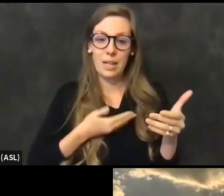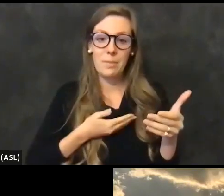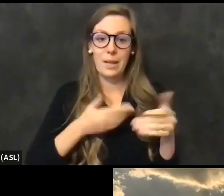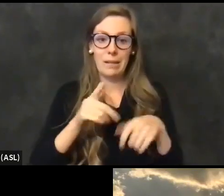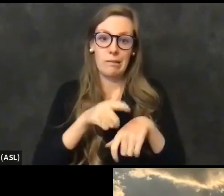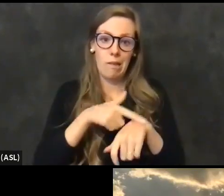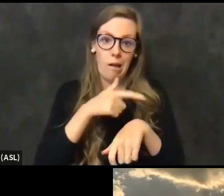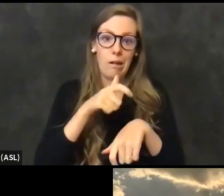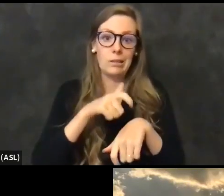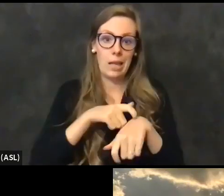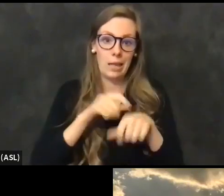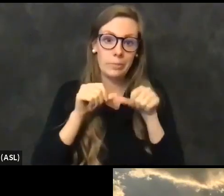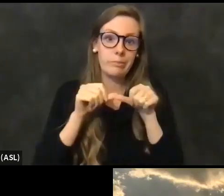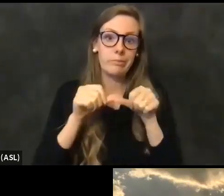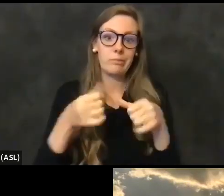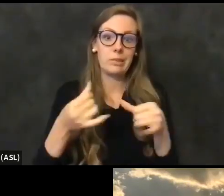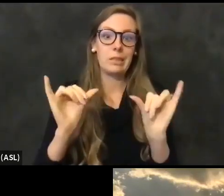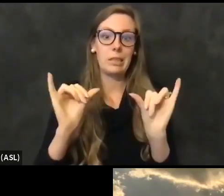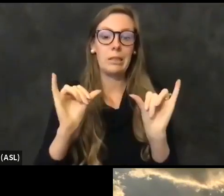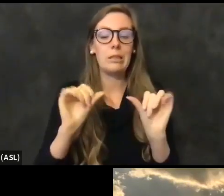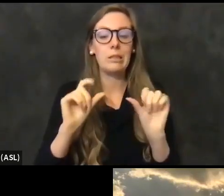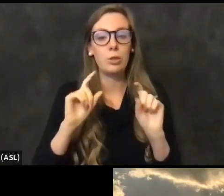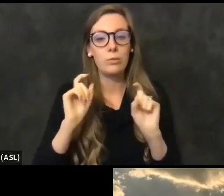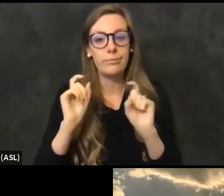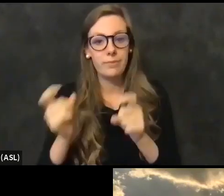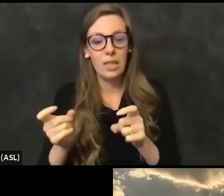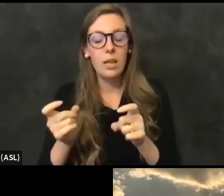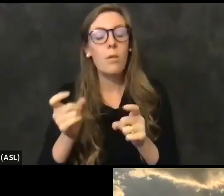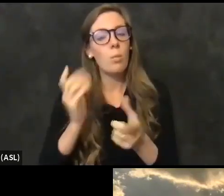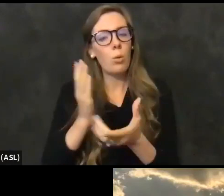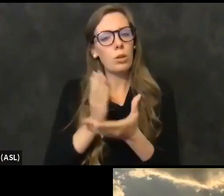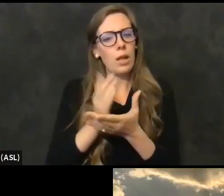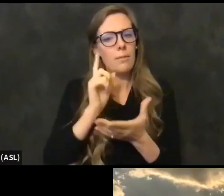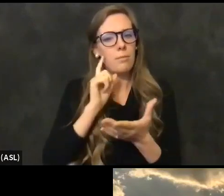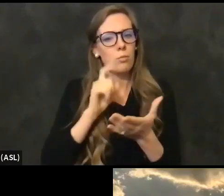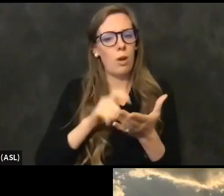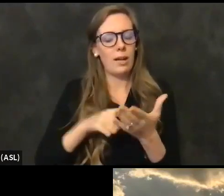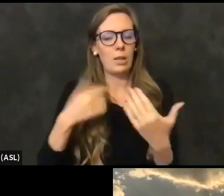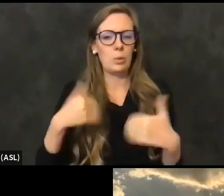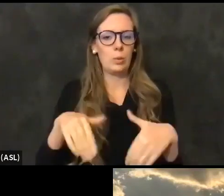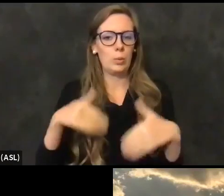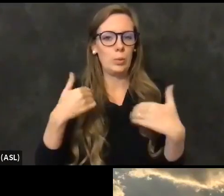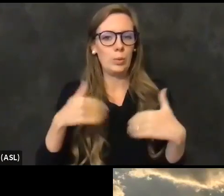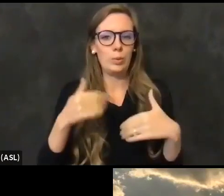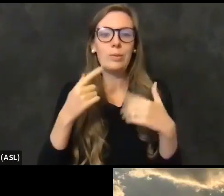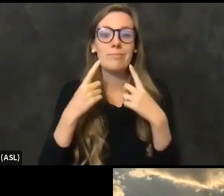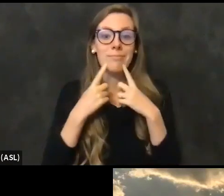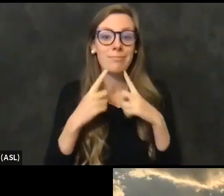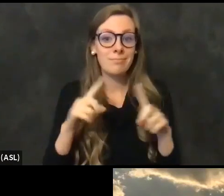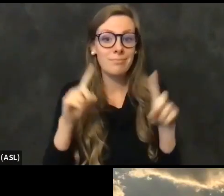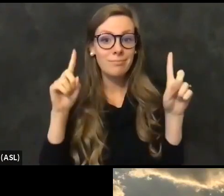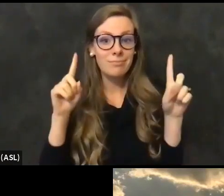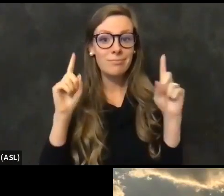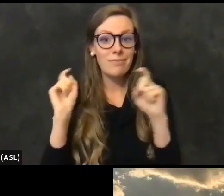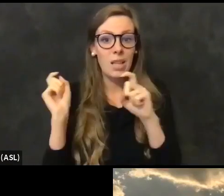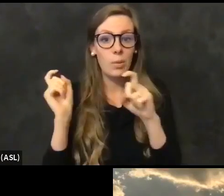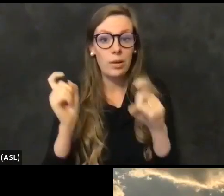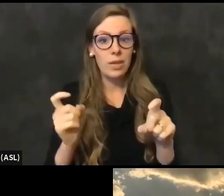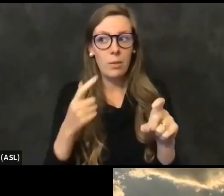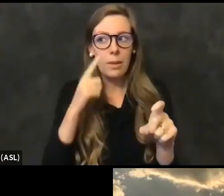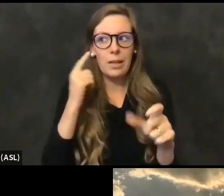go, but I do think it's important to stop and recognize what a significant accomplishment this has been given the limited supply of vaccine that we have